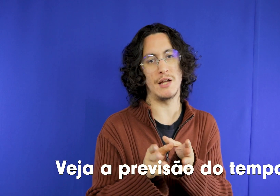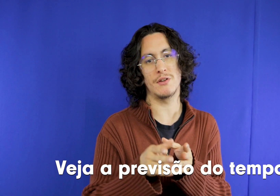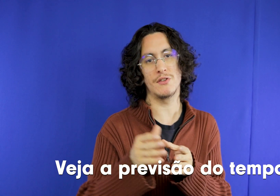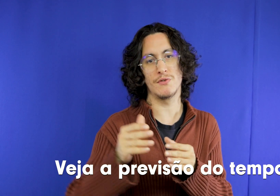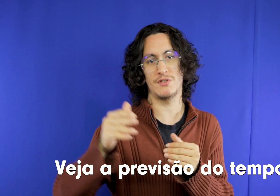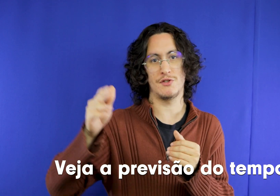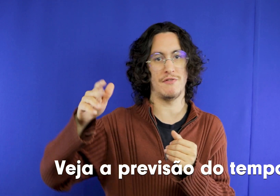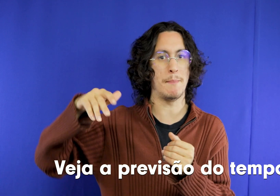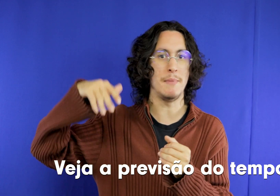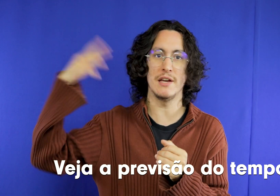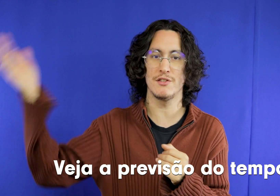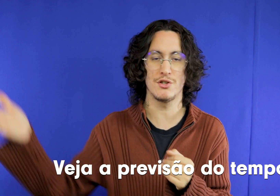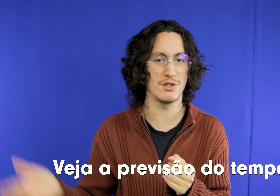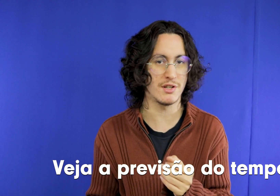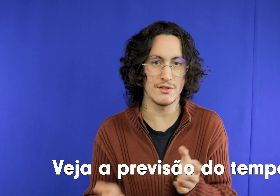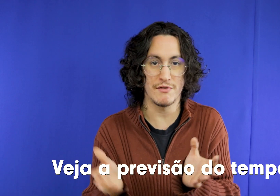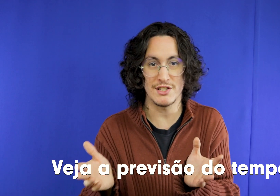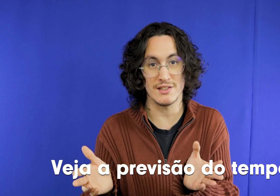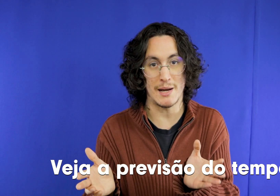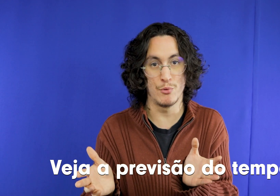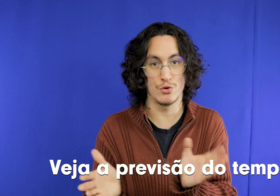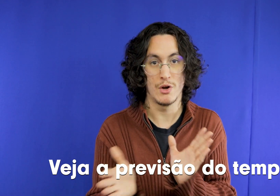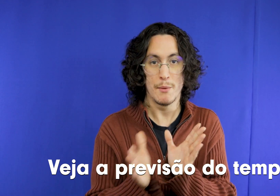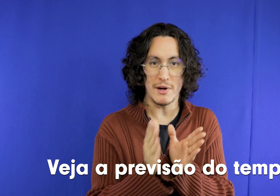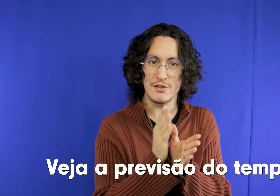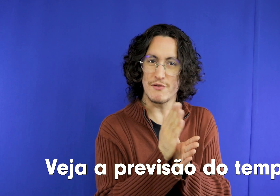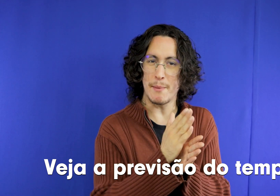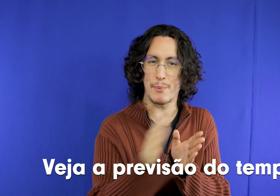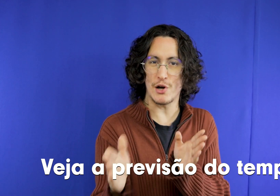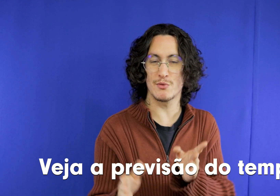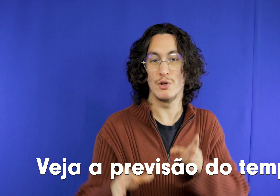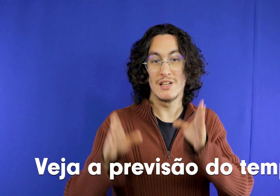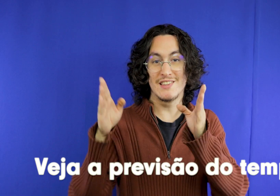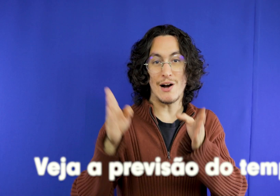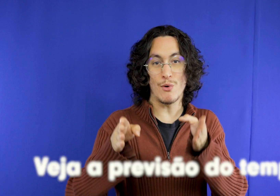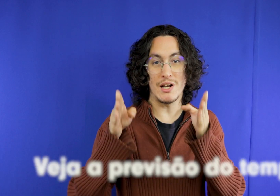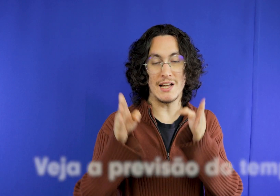course if you have a half distance it will not do much but I have next take